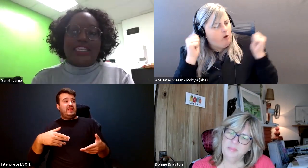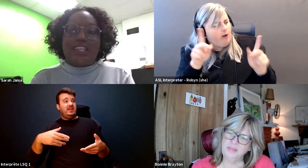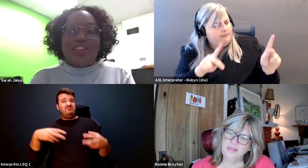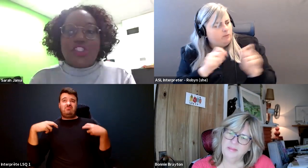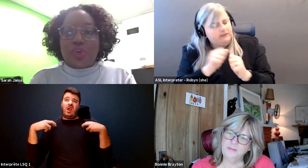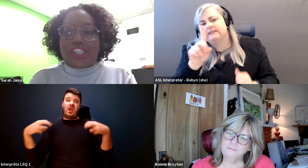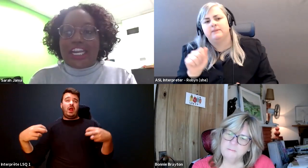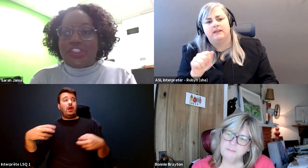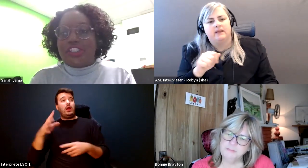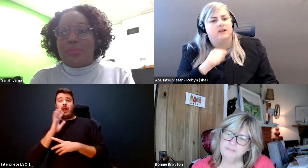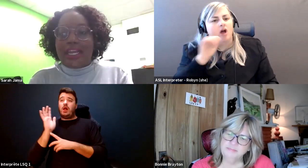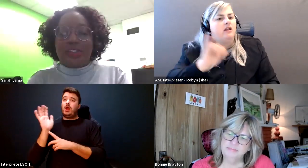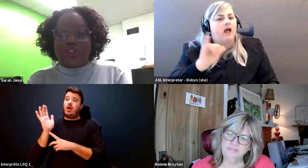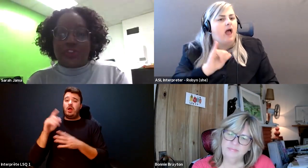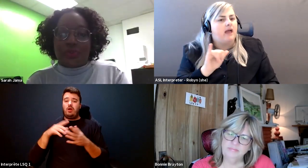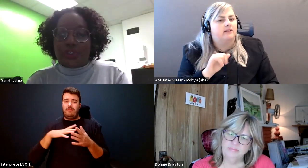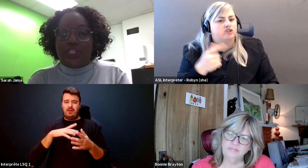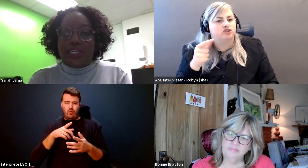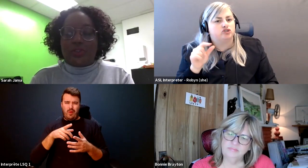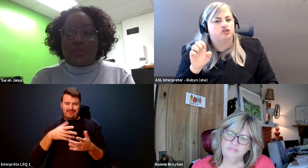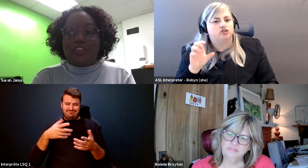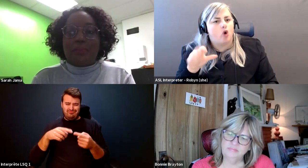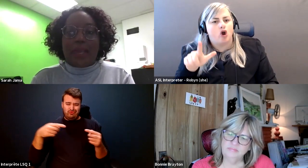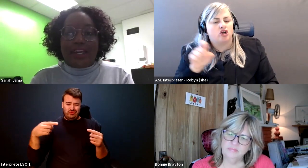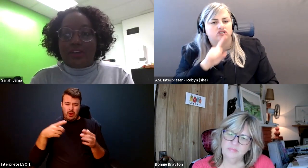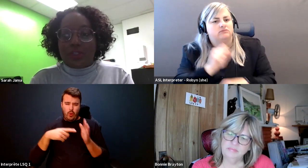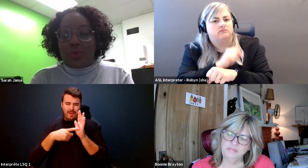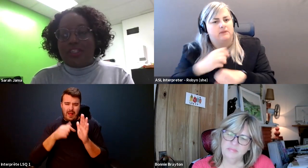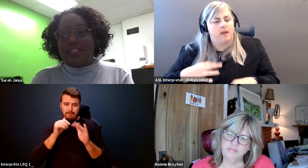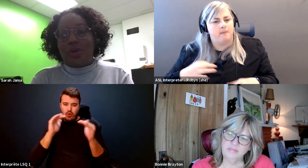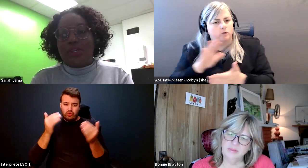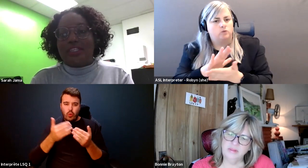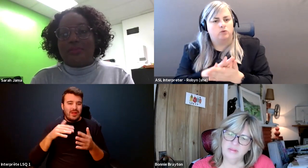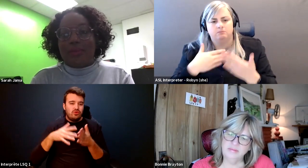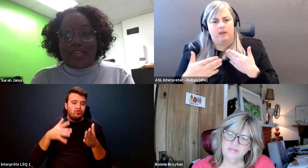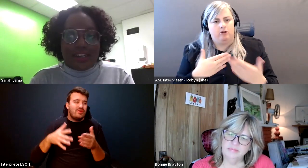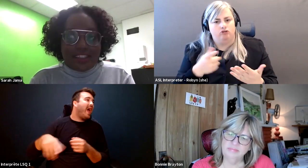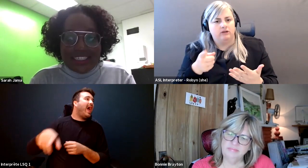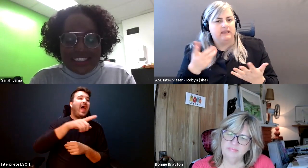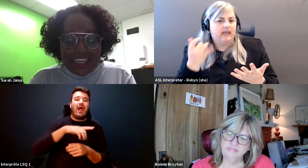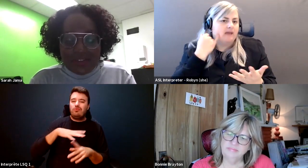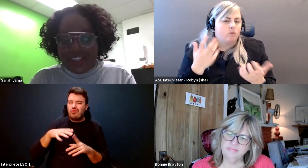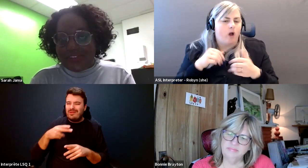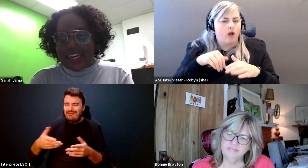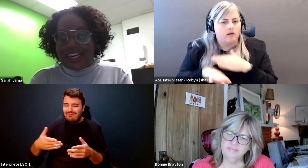Sarah Jama: And it's not like George actually applied to this school, so it doesn't matter if you wanted to go and it doesn't matter that didn't have an elevator.